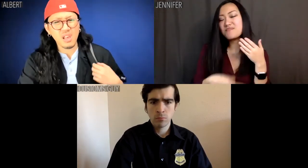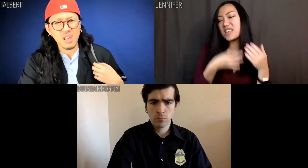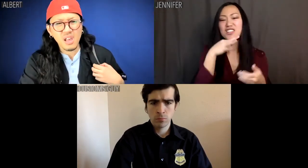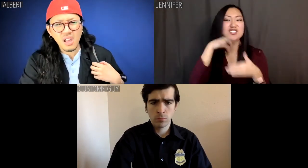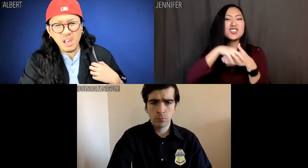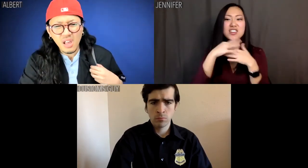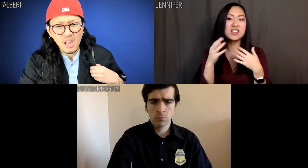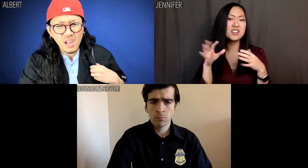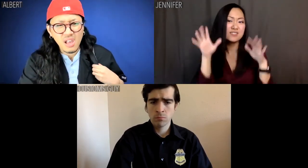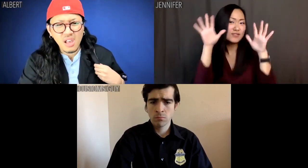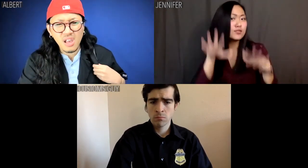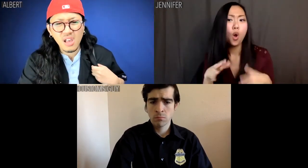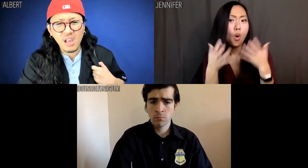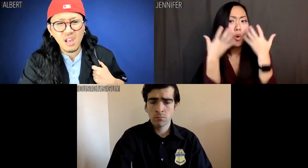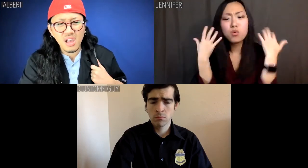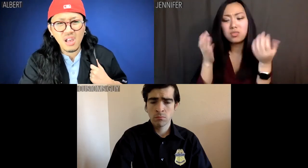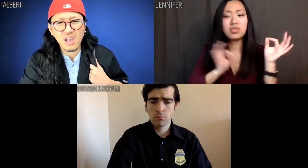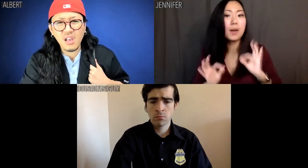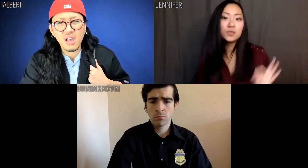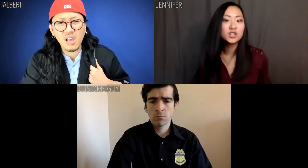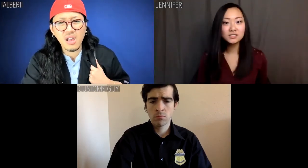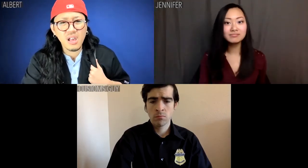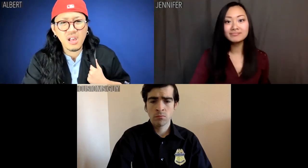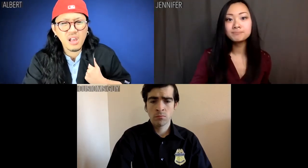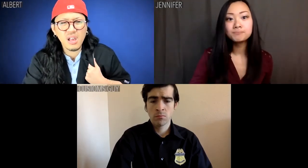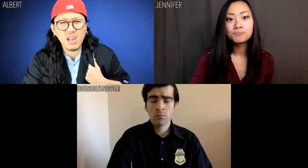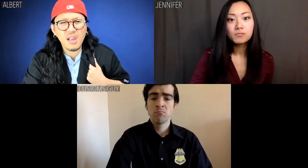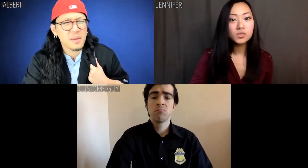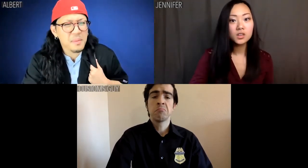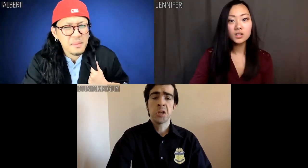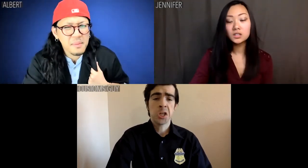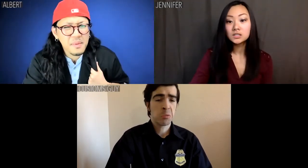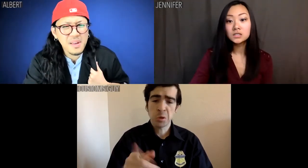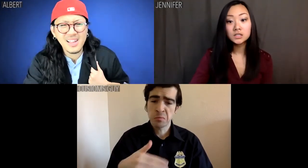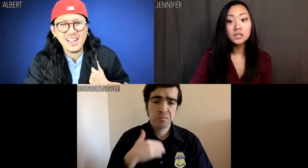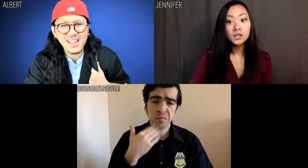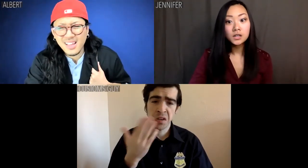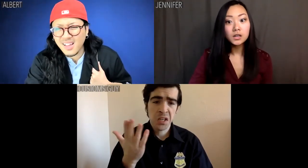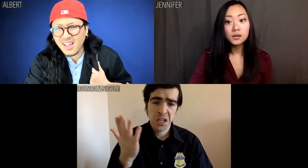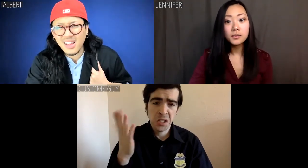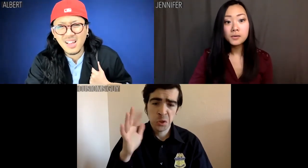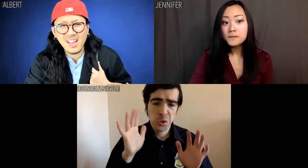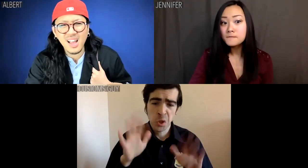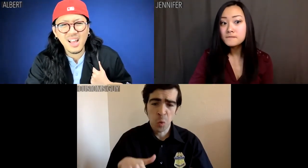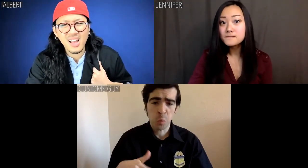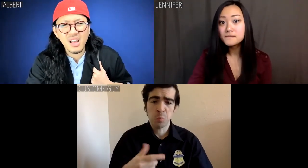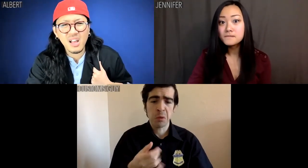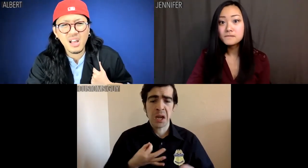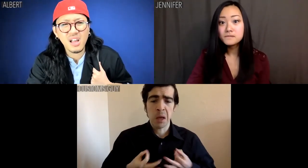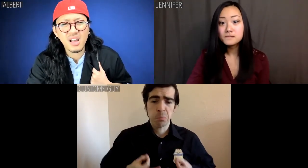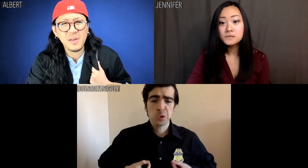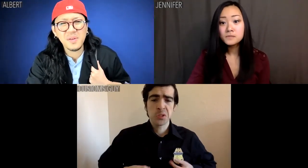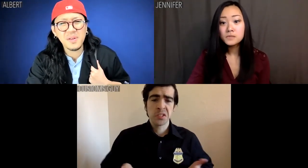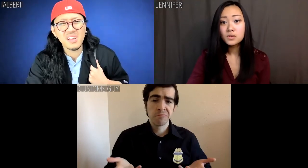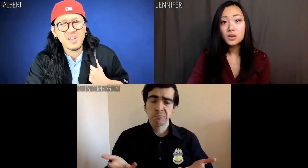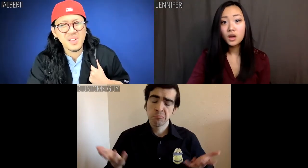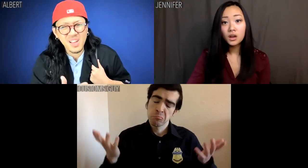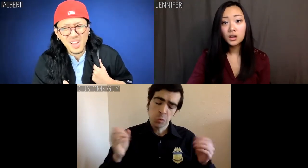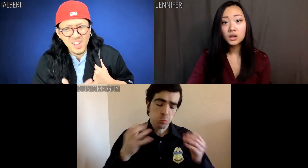Manchurian snow leopards. Customs guy: Those fucking snow leopards,